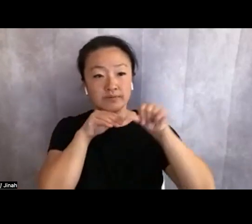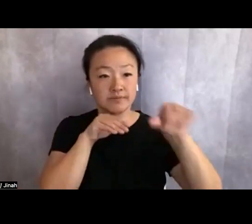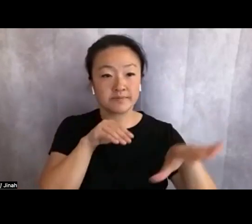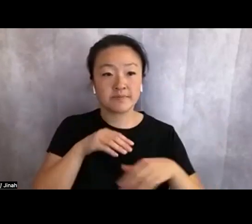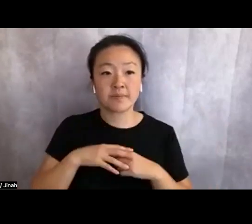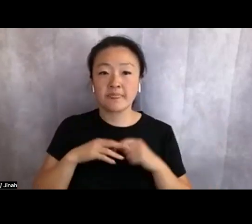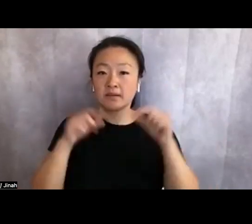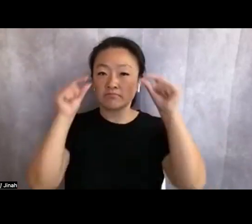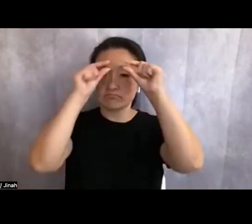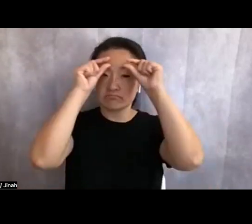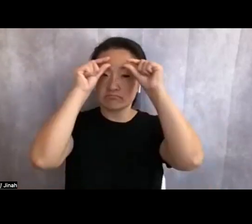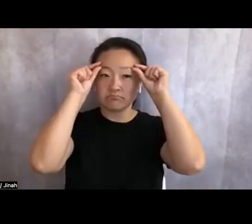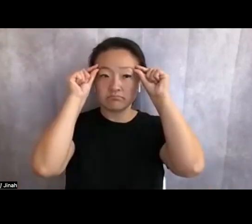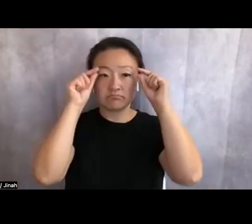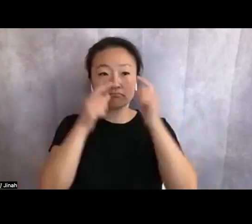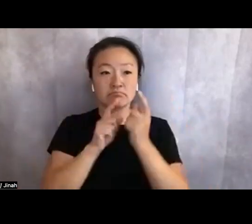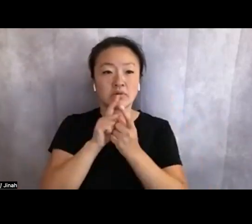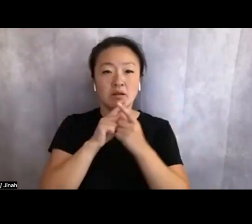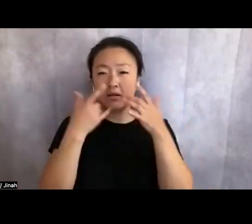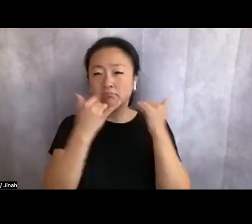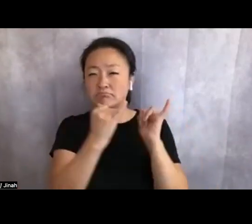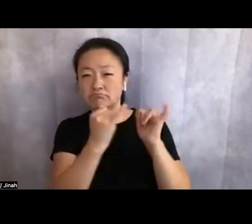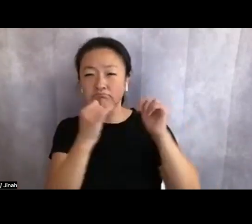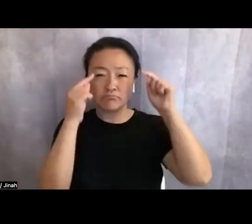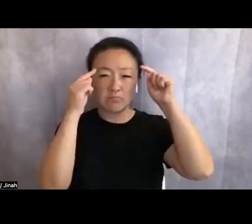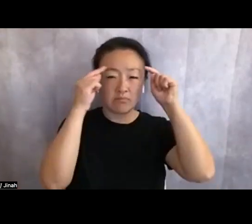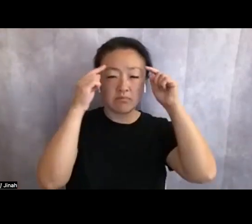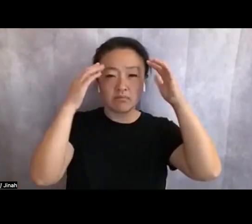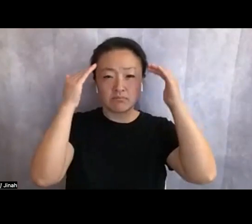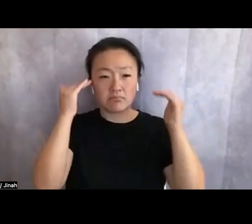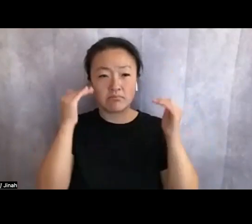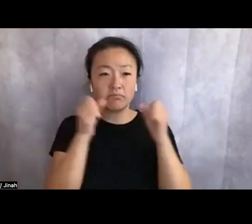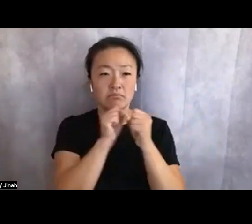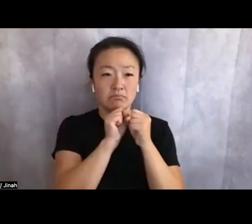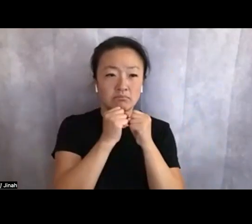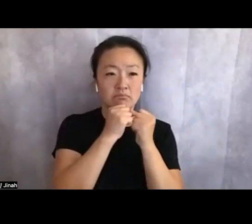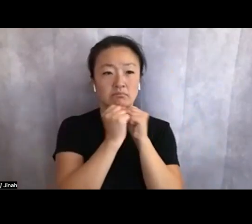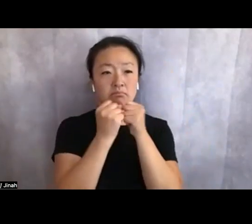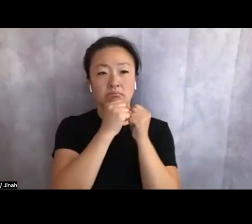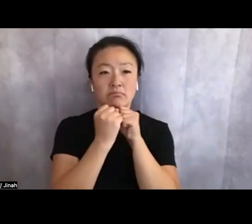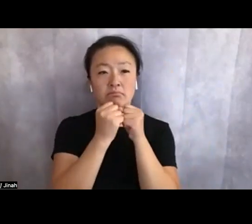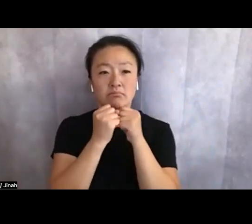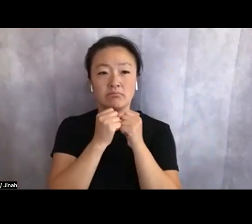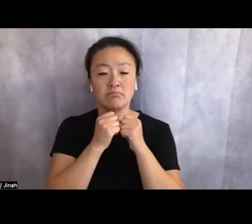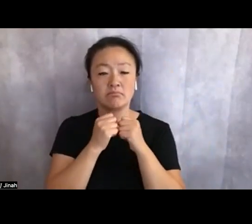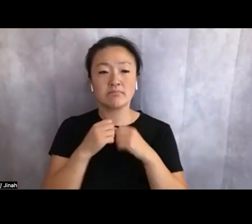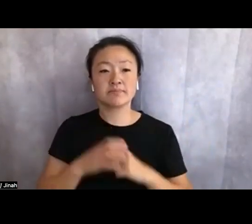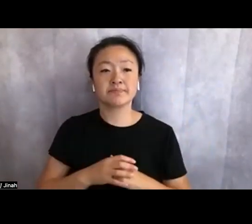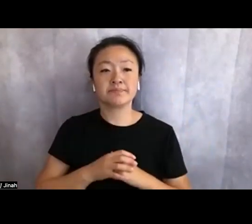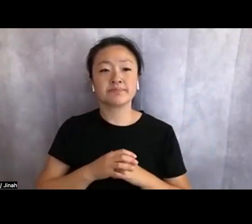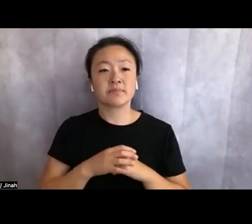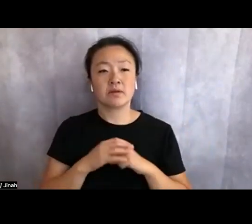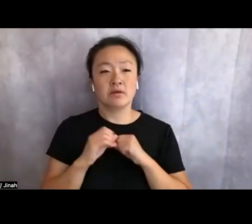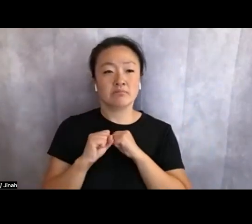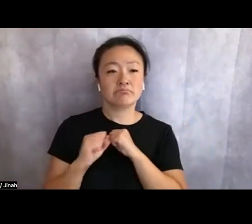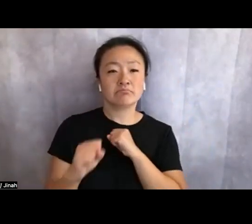pirouette of migraine, syllables twirl temples. Strain is something to lull here,